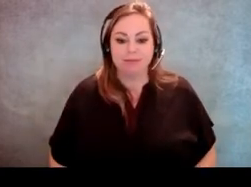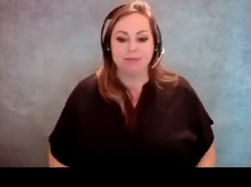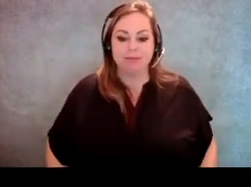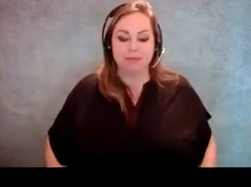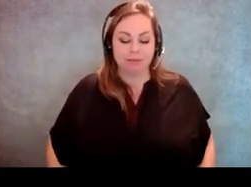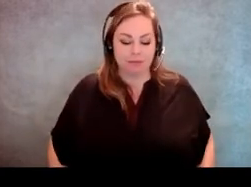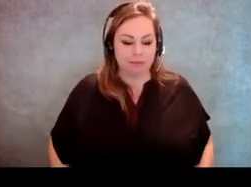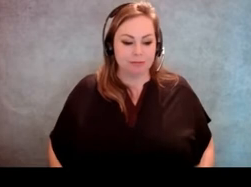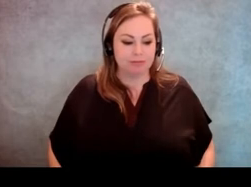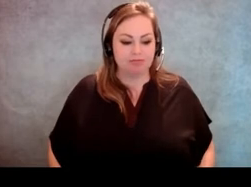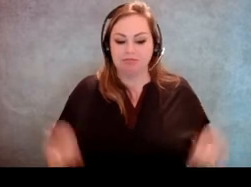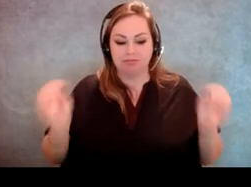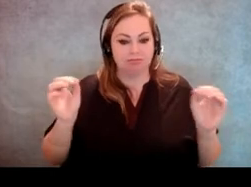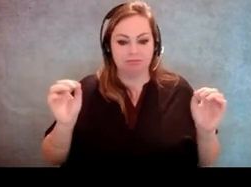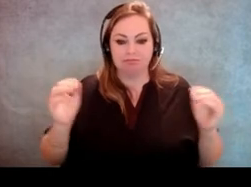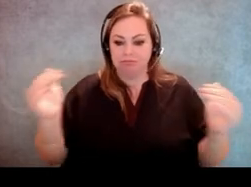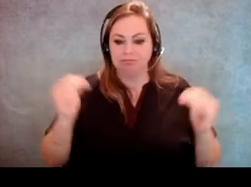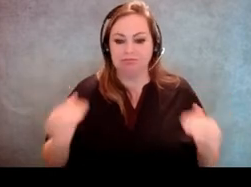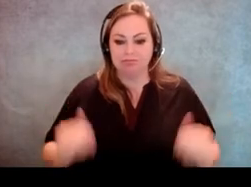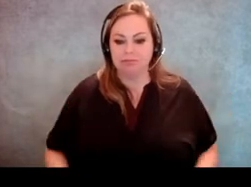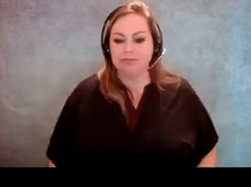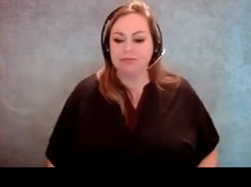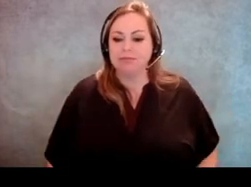I'm not seeing anything. So let's go ahead and move on the next.